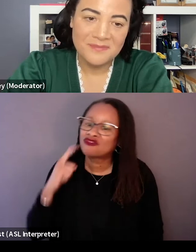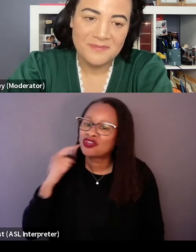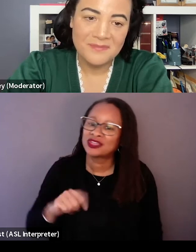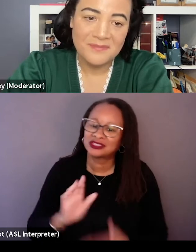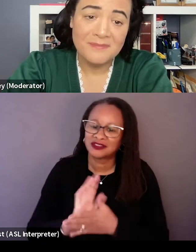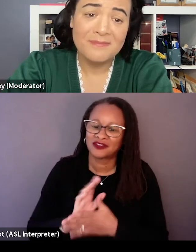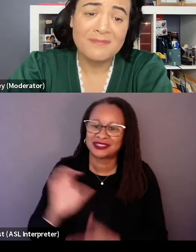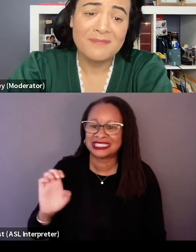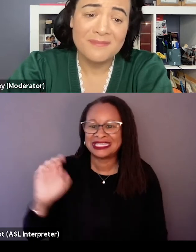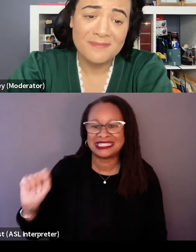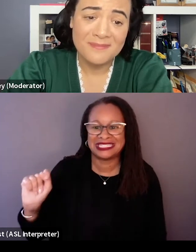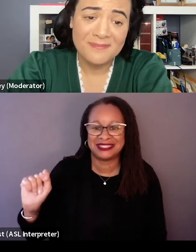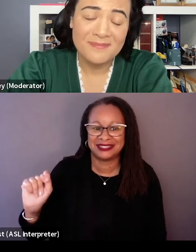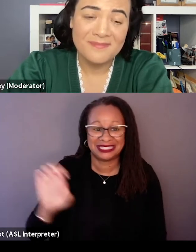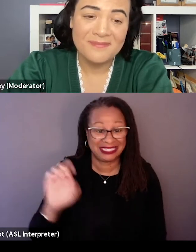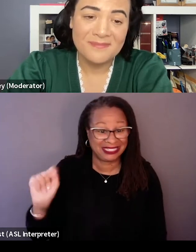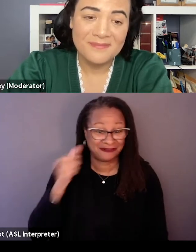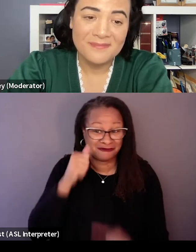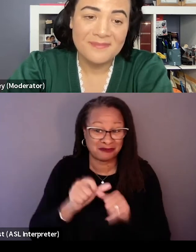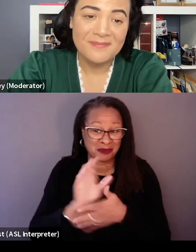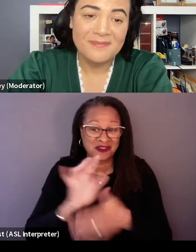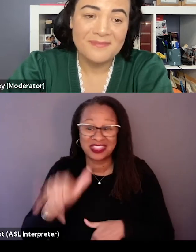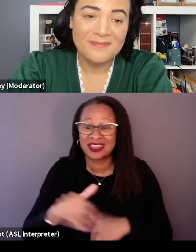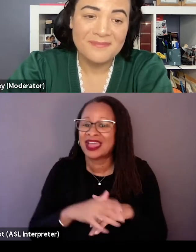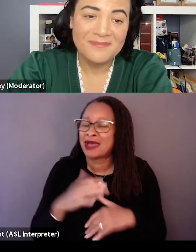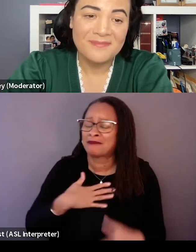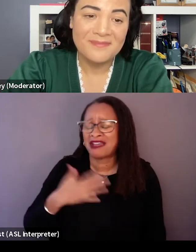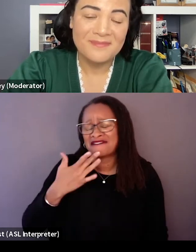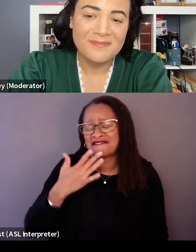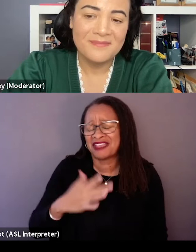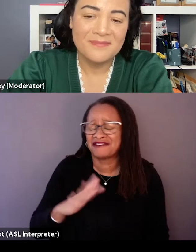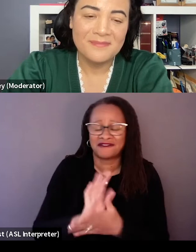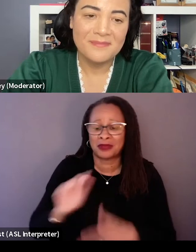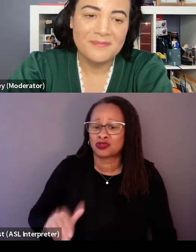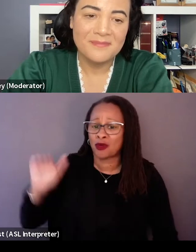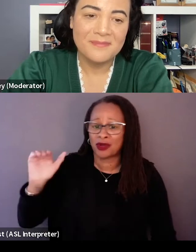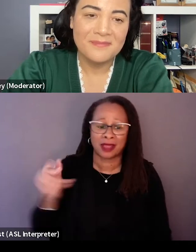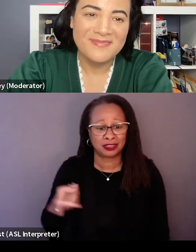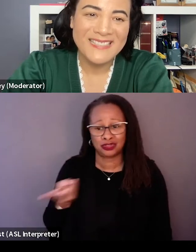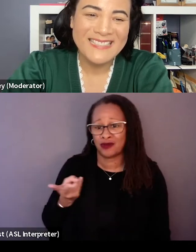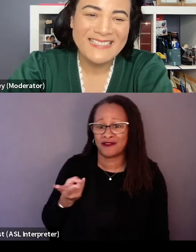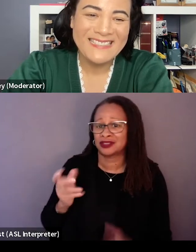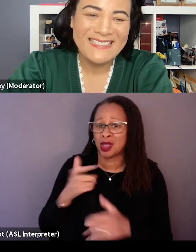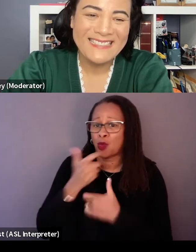and it was my favorite film growing up. Jess and I watched it together immediately once we took this job.